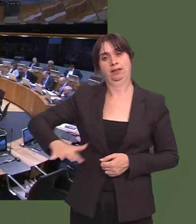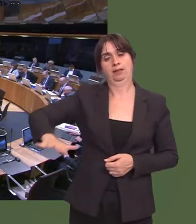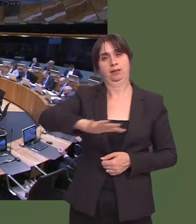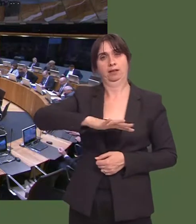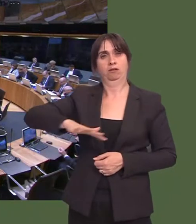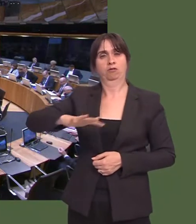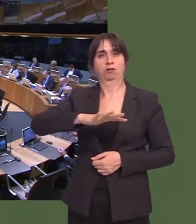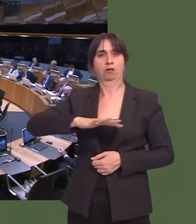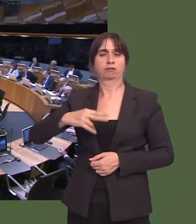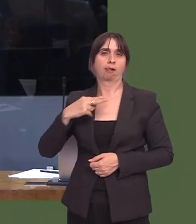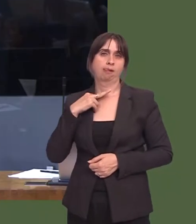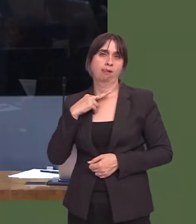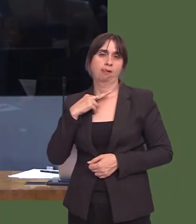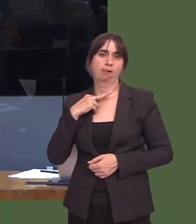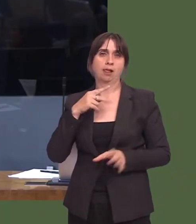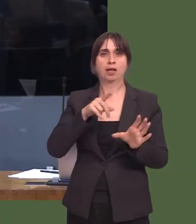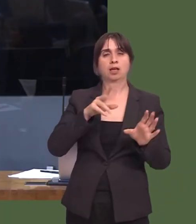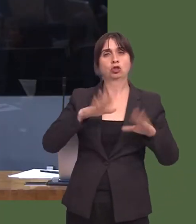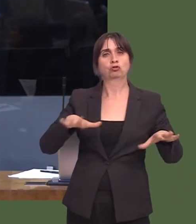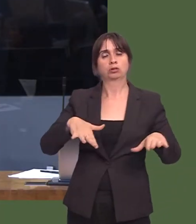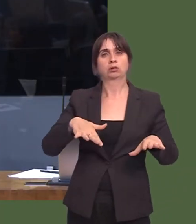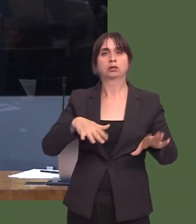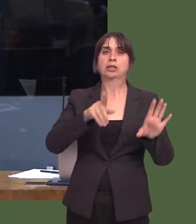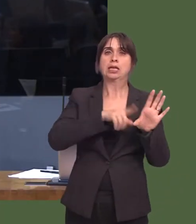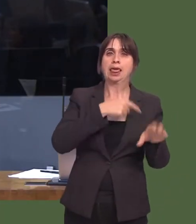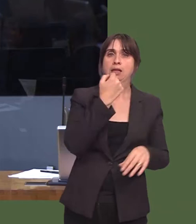nad ydyn nhw am gael mynd ar leoliadau profiad gwaith eleni.